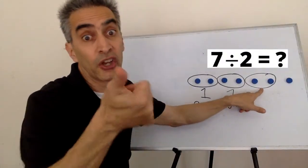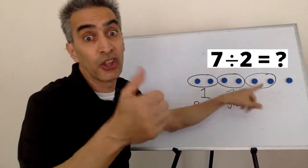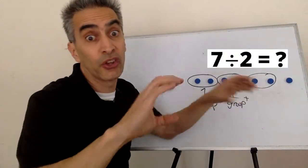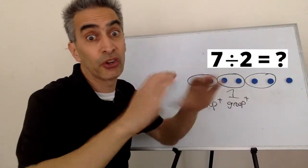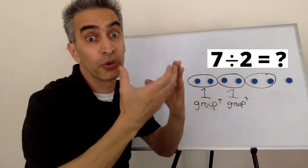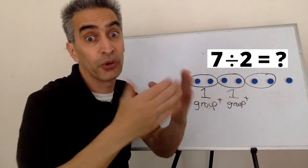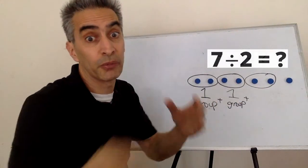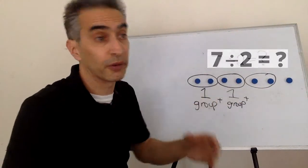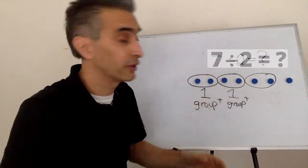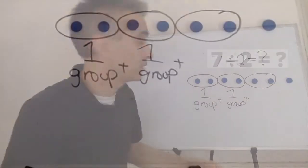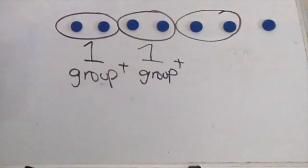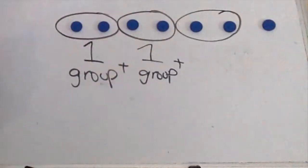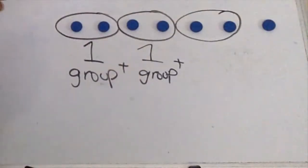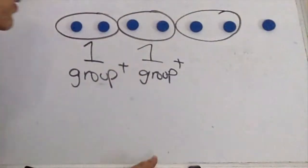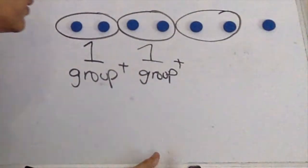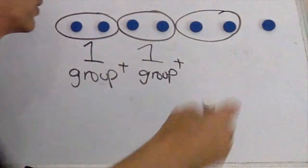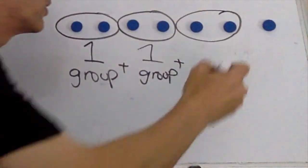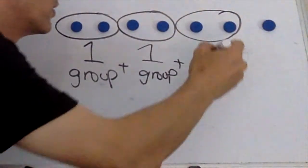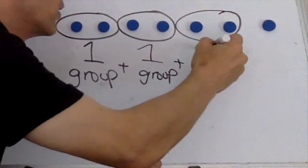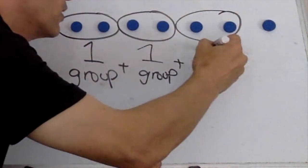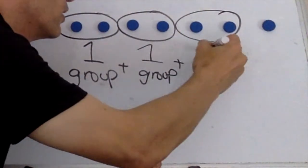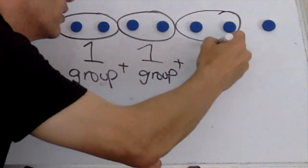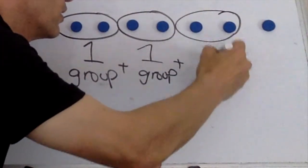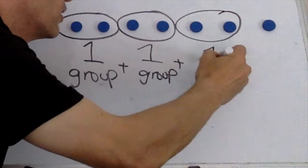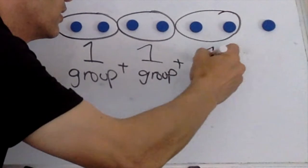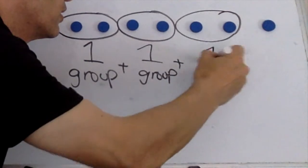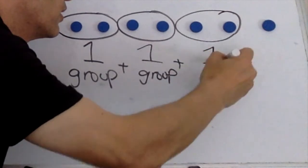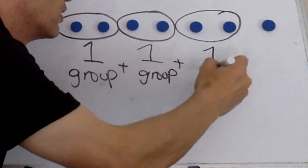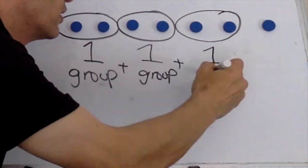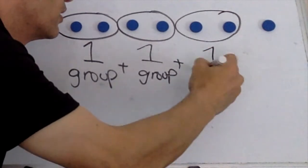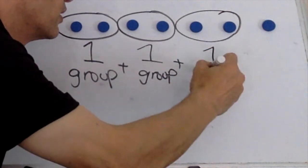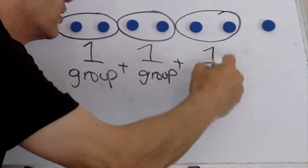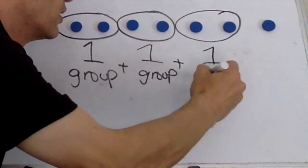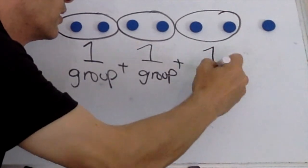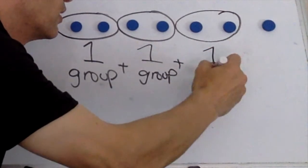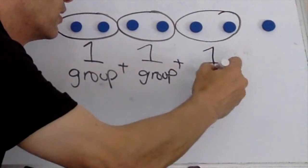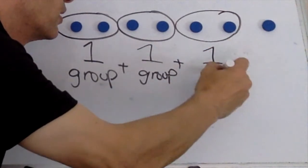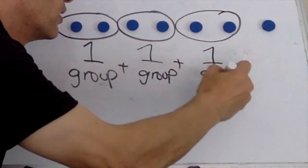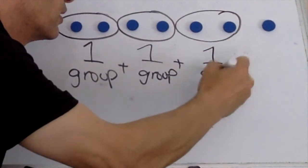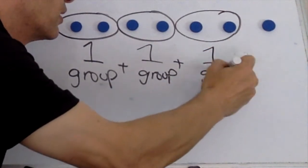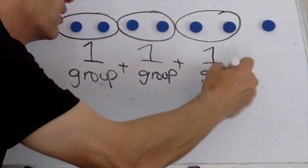And another group here.